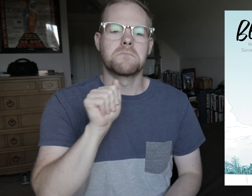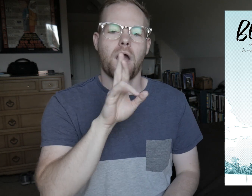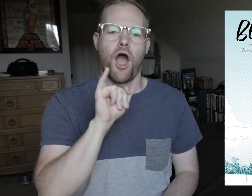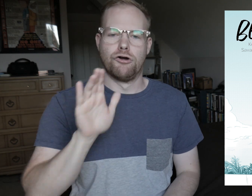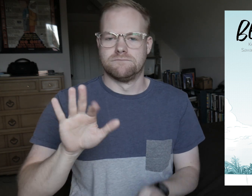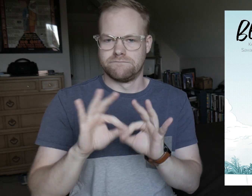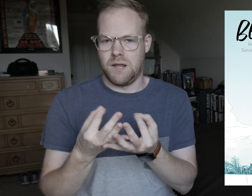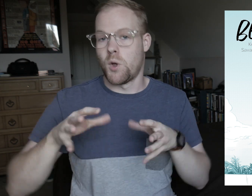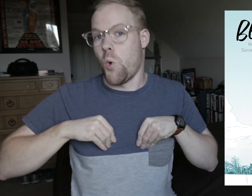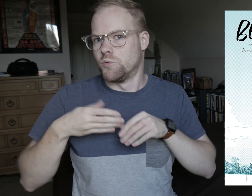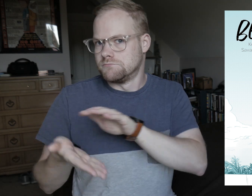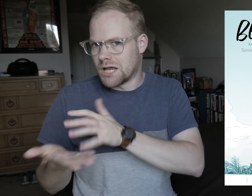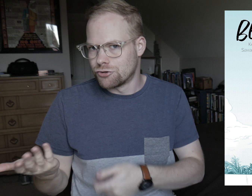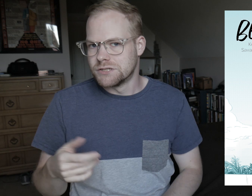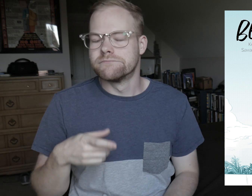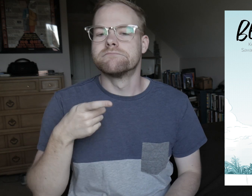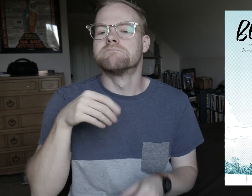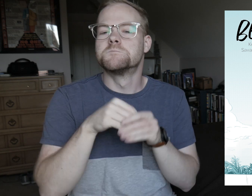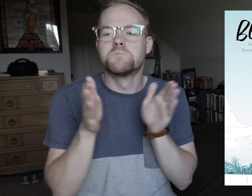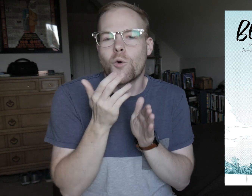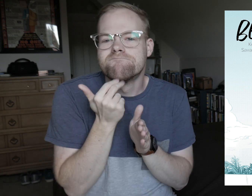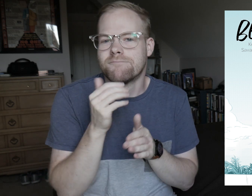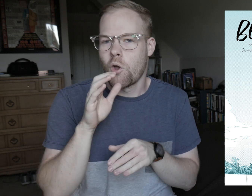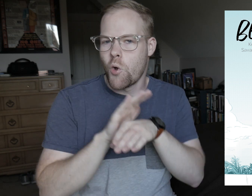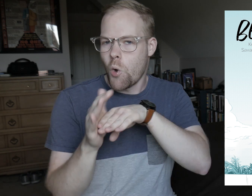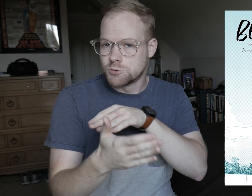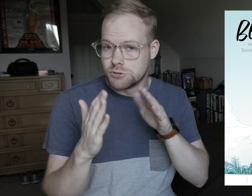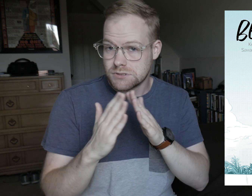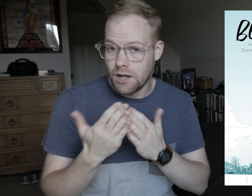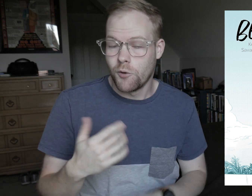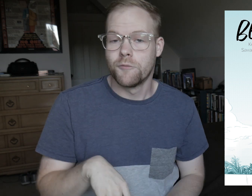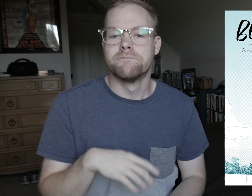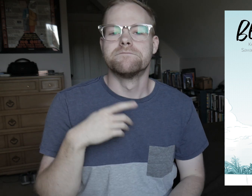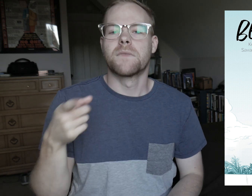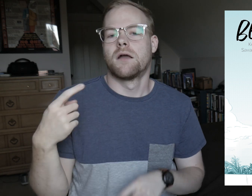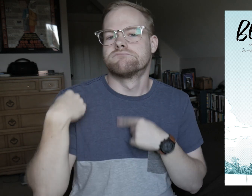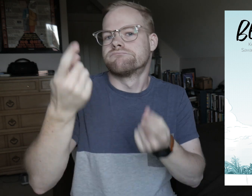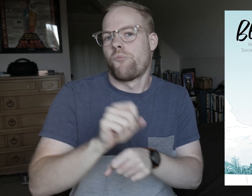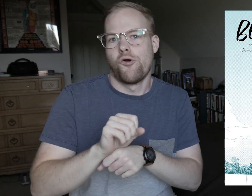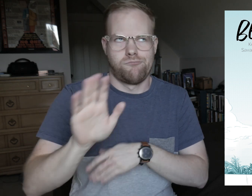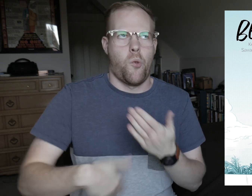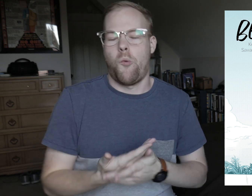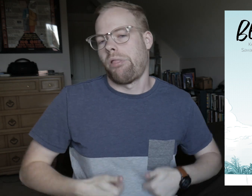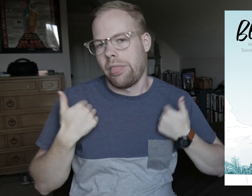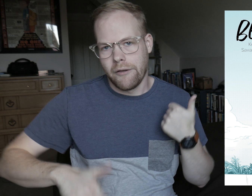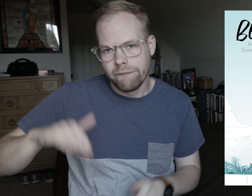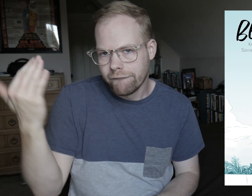Ari’s family owns the bakery which is in a little coastal town, and he’s been working there his whole life.